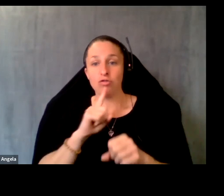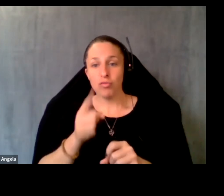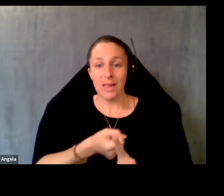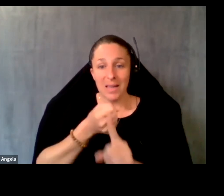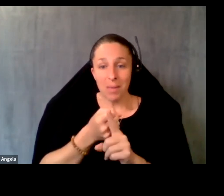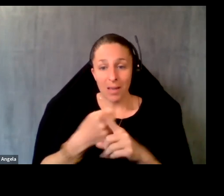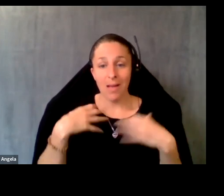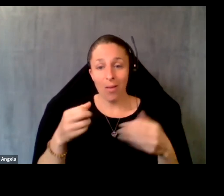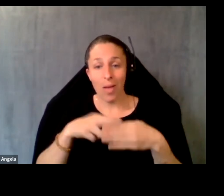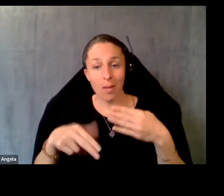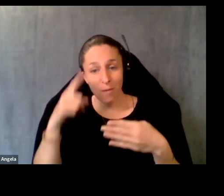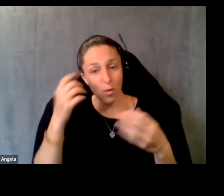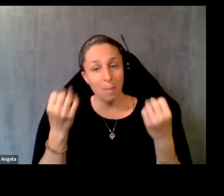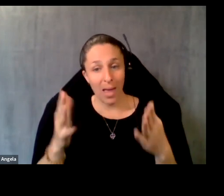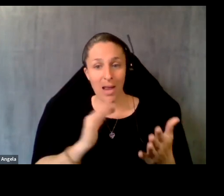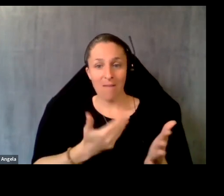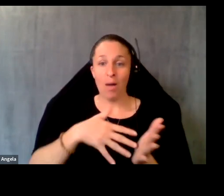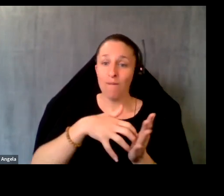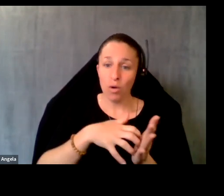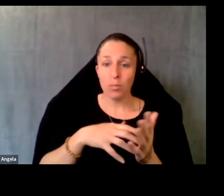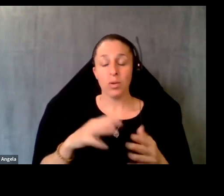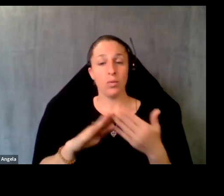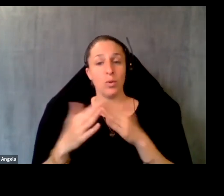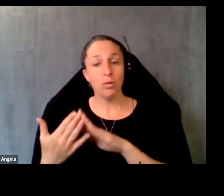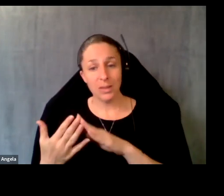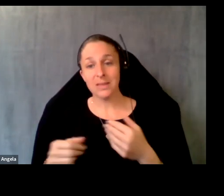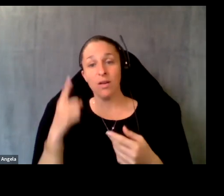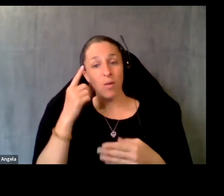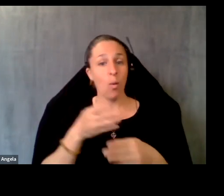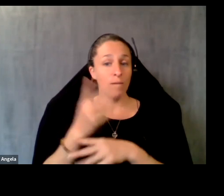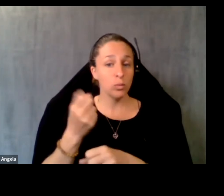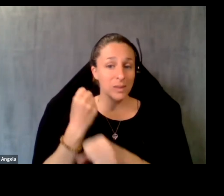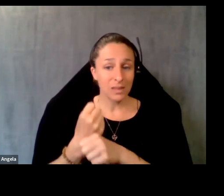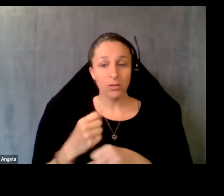health outcome. For many of our vulnerable communities. For over 2 years now ITUP has